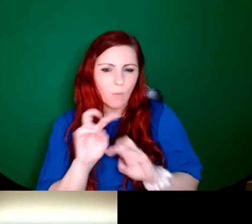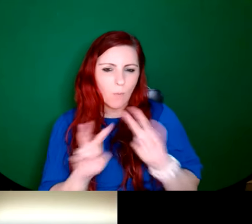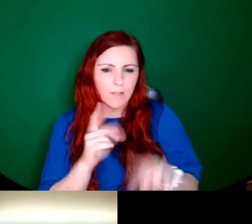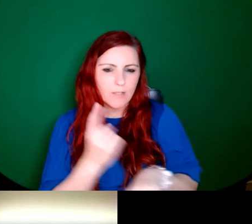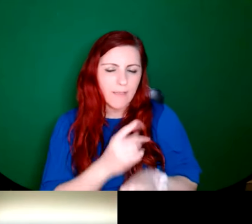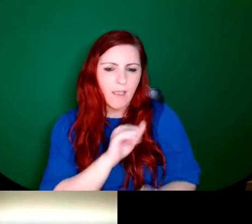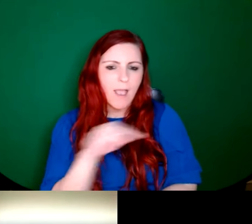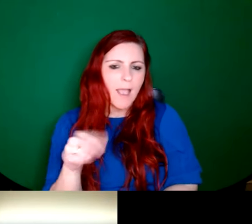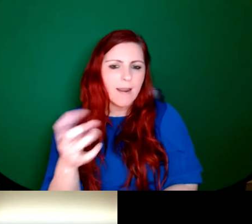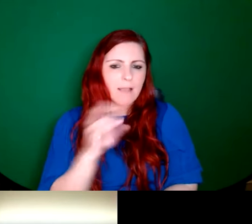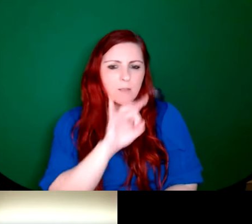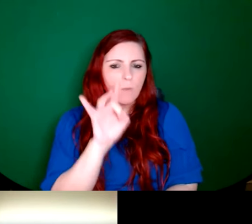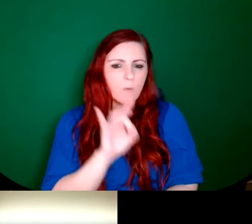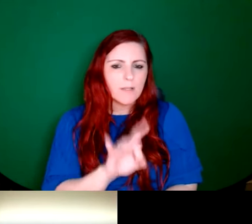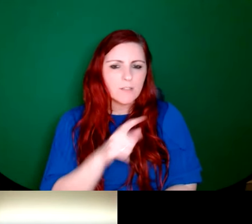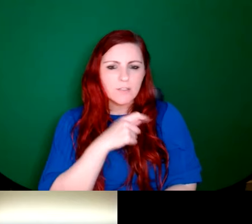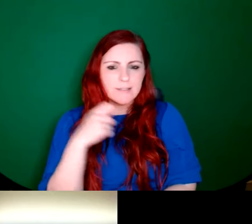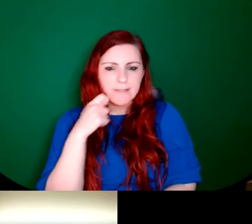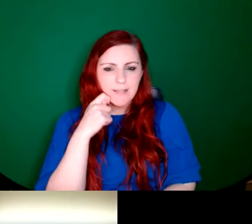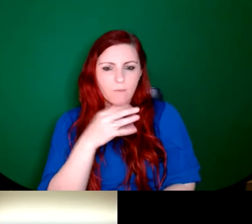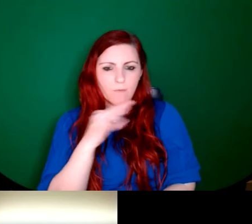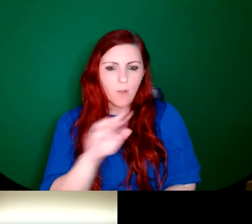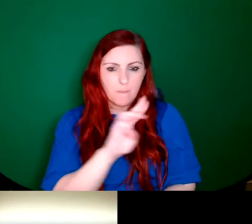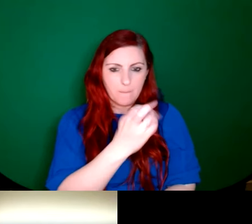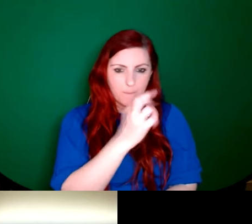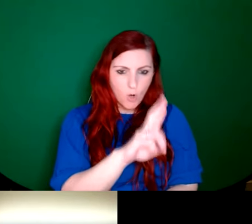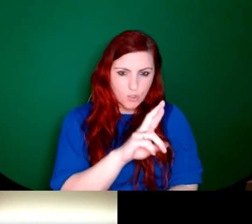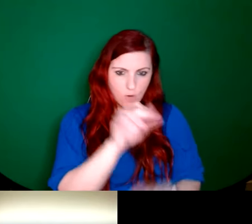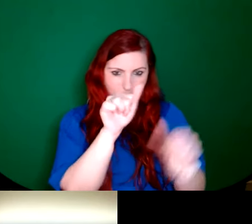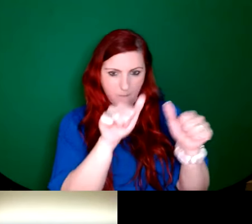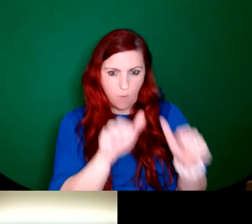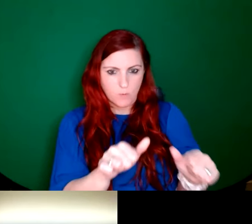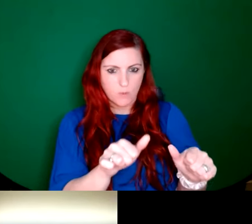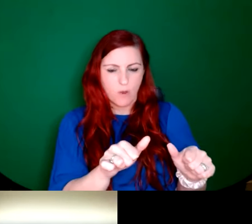was saying that she sees from the Purser poster at the one that you said she got